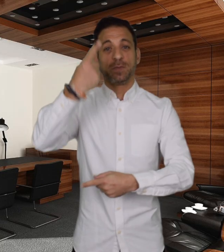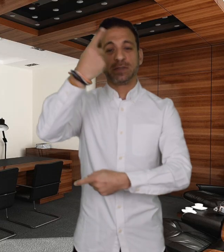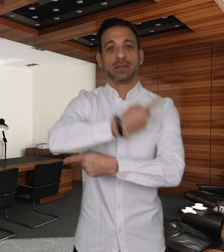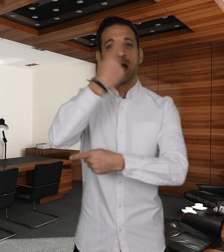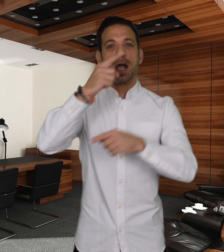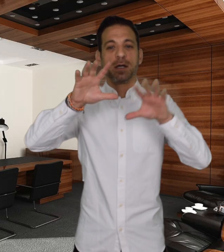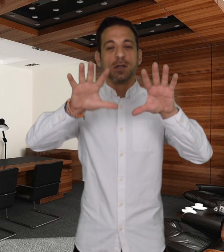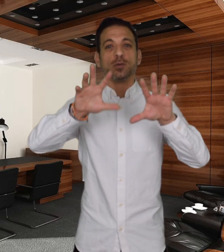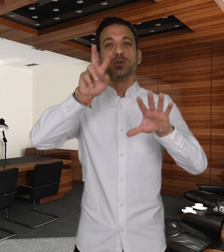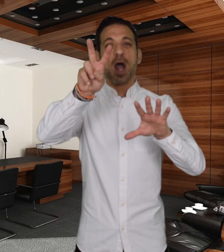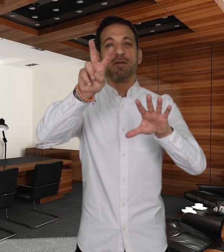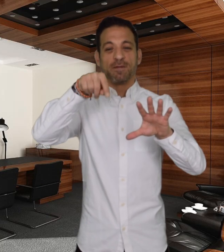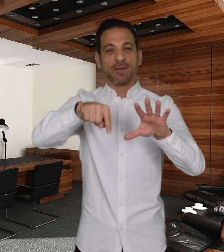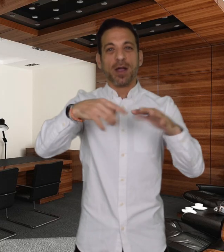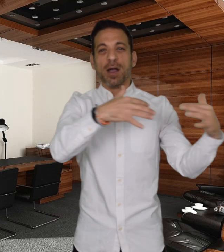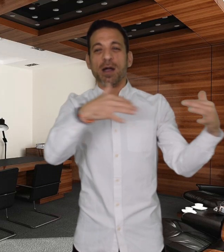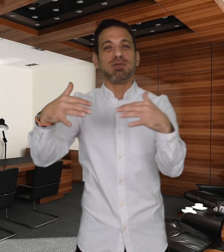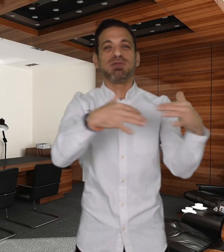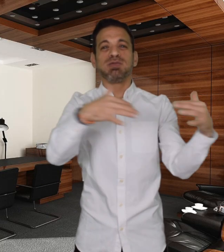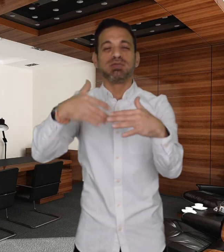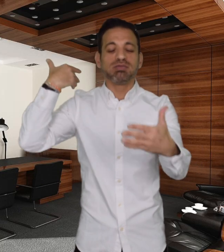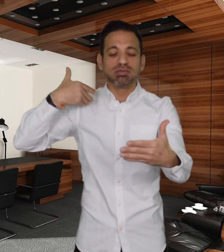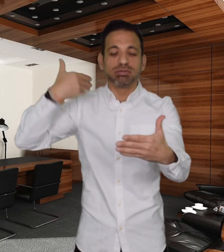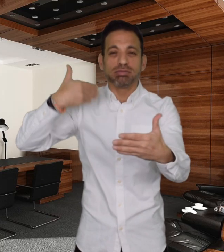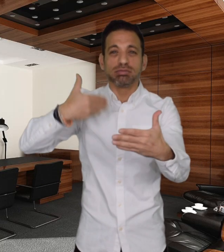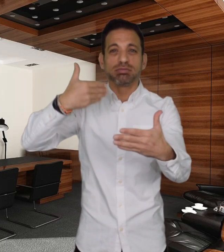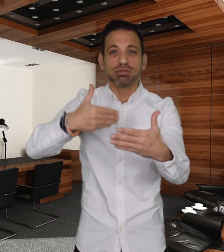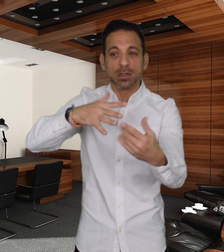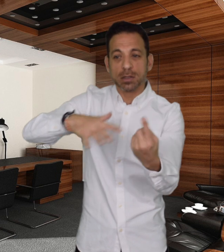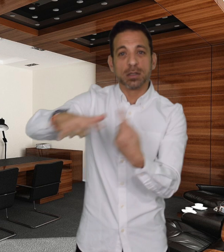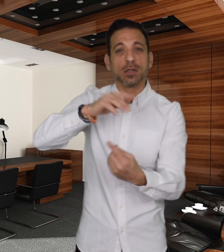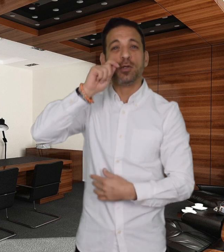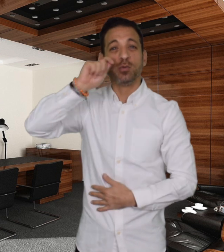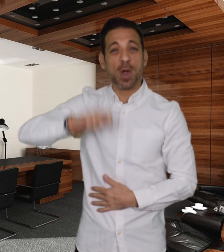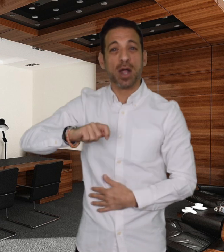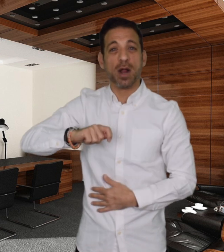On day 12 of the war in Ukraine, Defense Editor Jerome Starkey